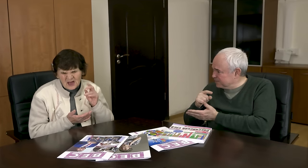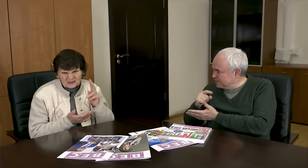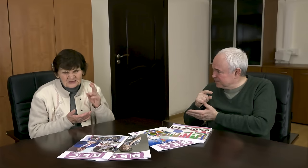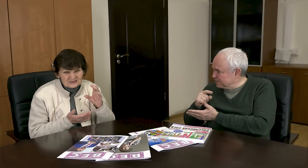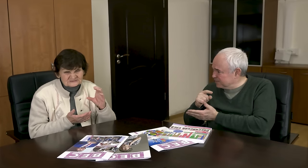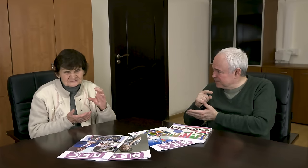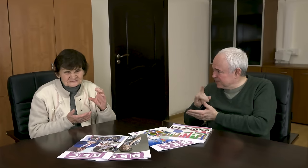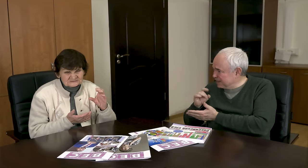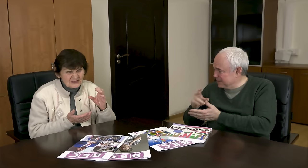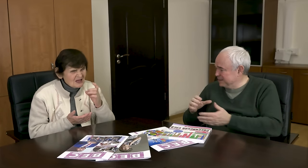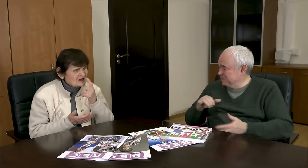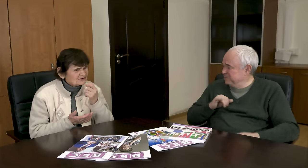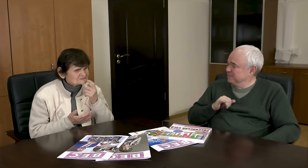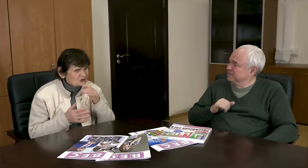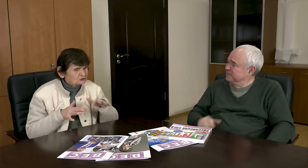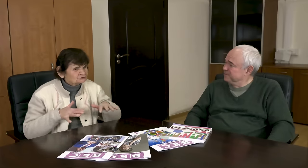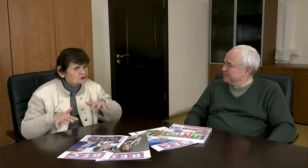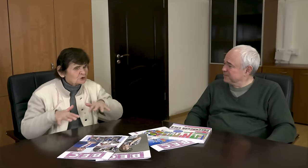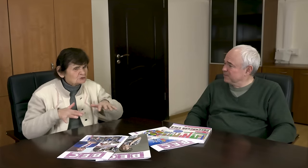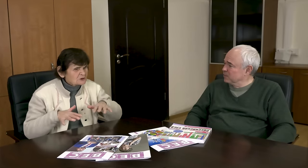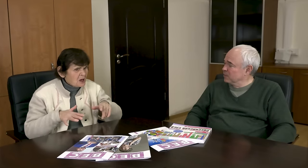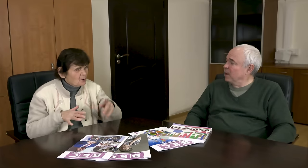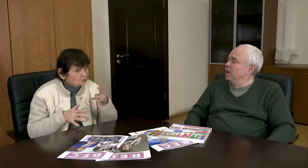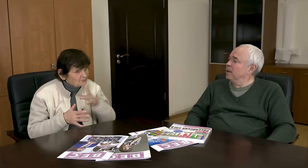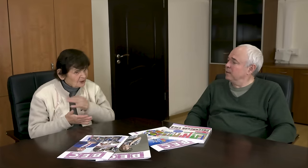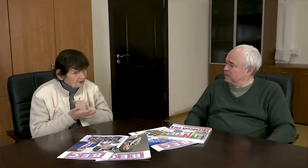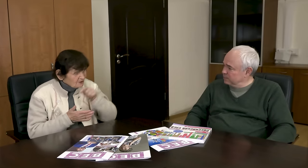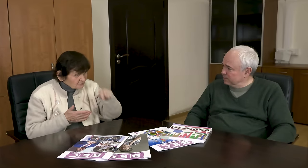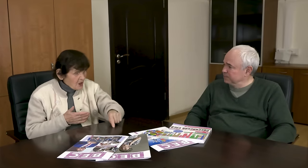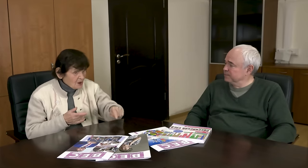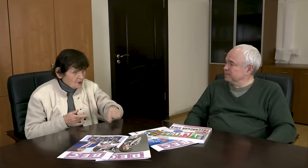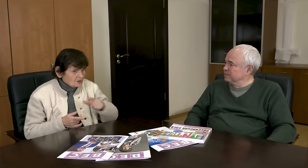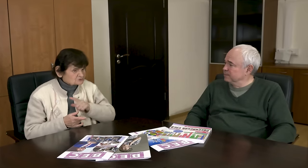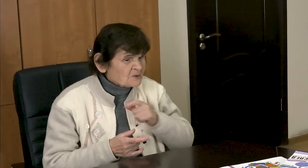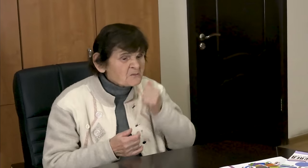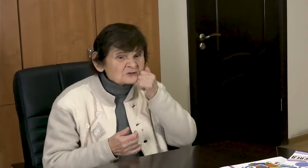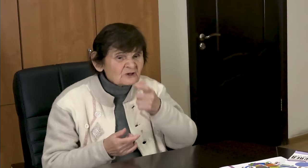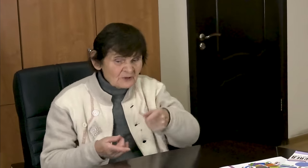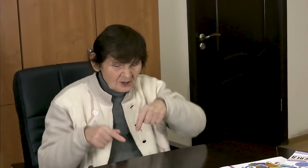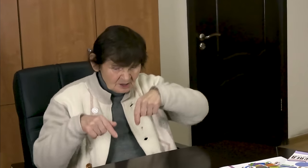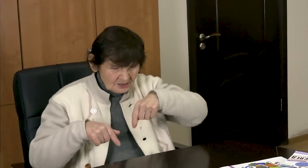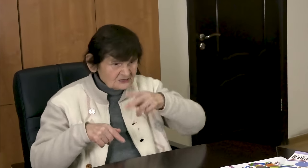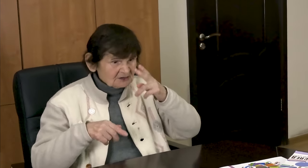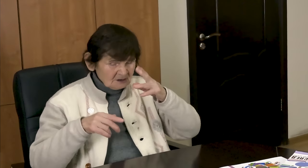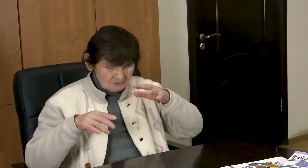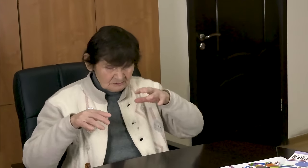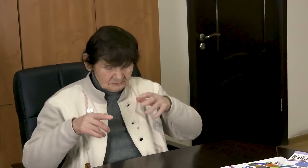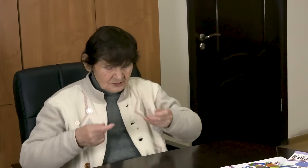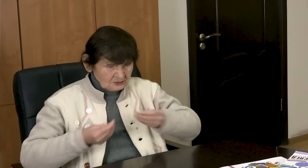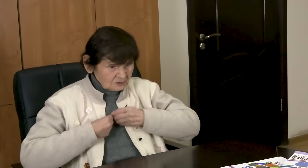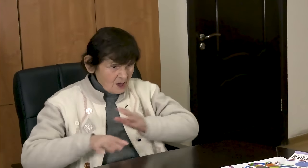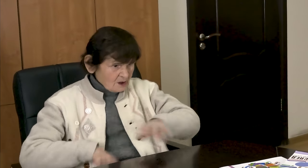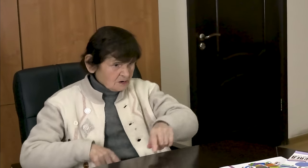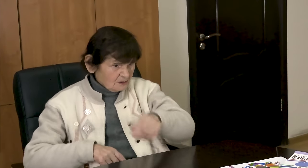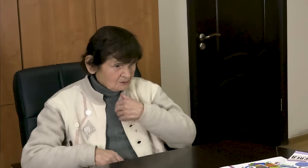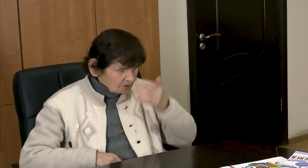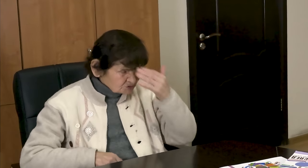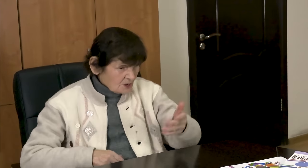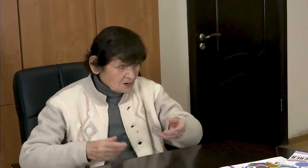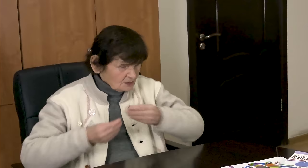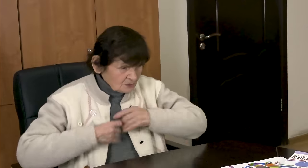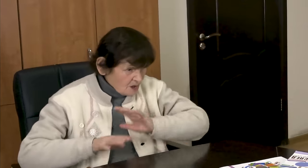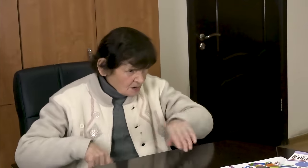“Rex” is a special liquid ointment. We needed something like this ointment, but they didn’t give it to us in Moscow.